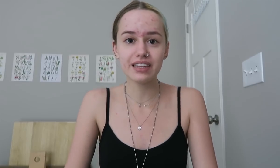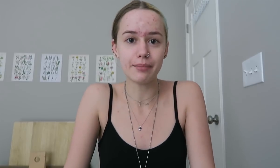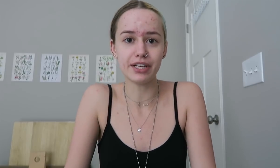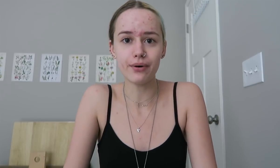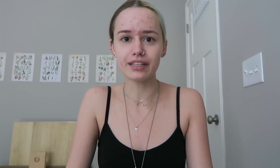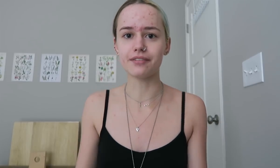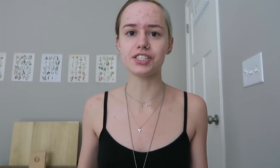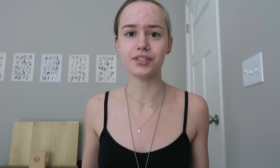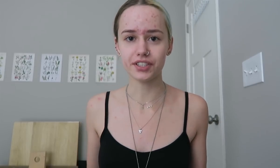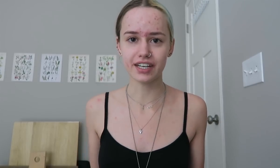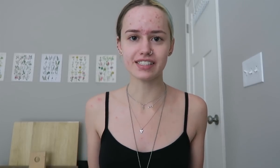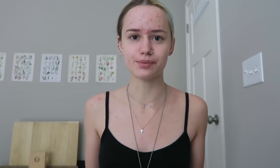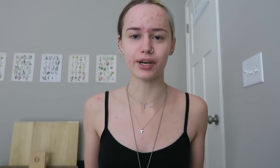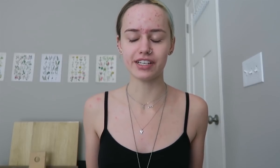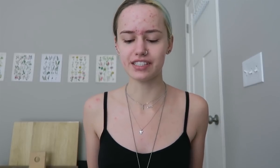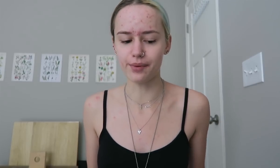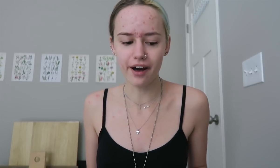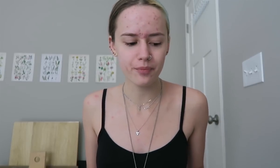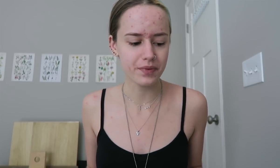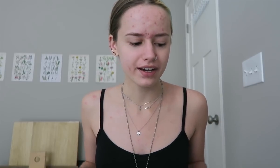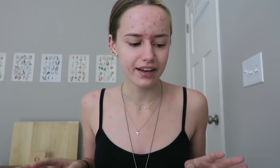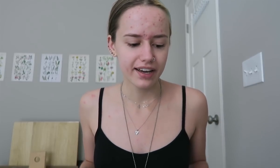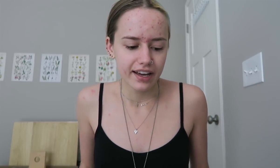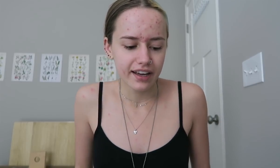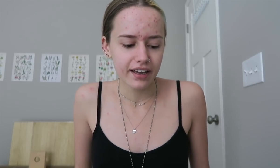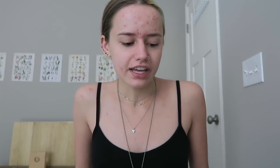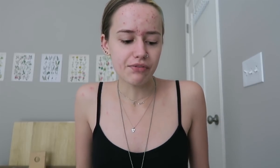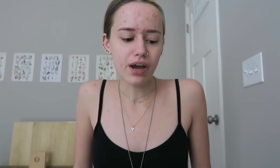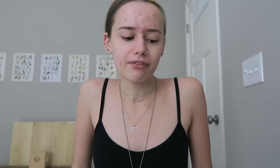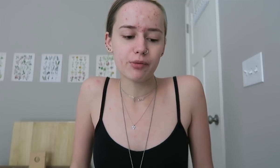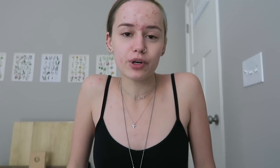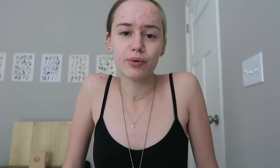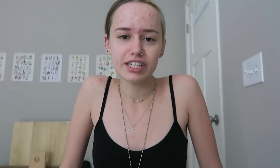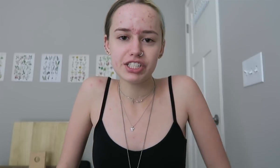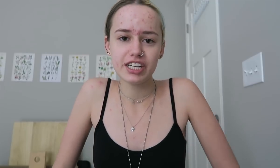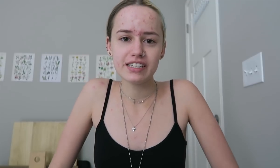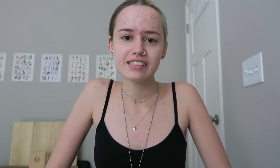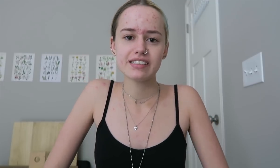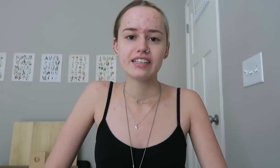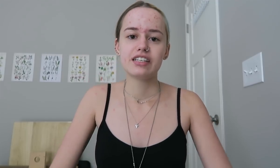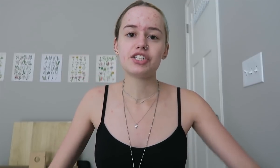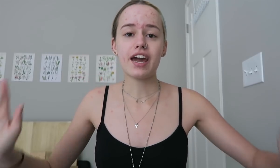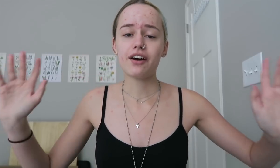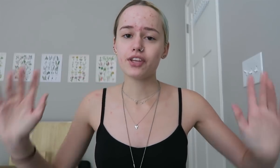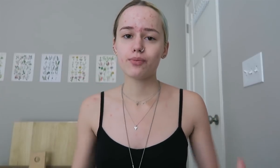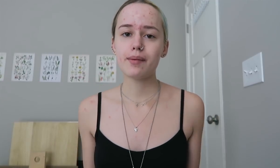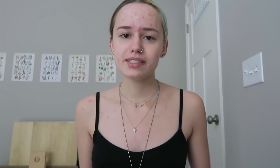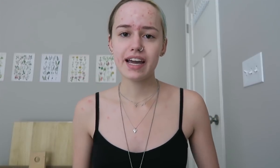check it out let me know, I'd love to know you guy's experience as well. If you have any more questions, check out their website.